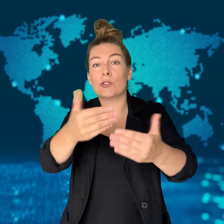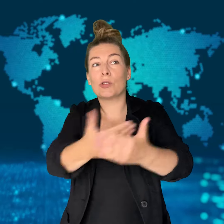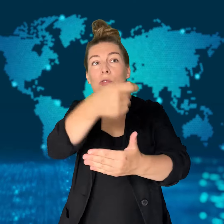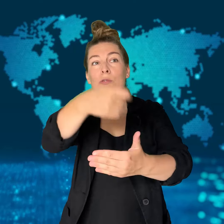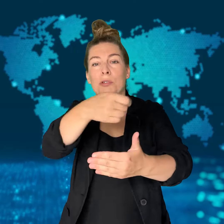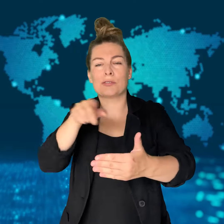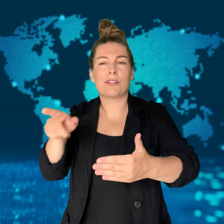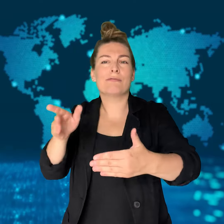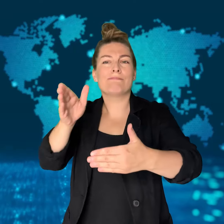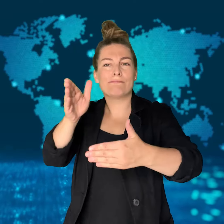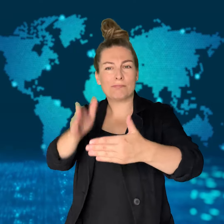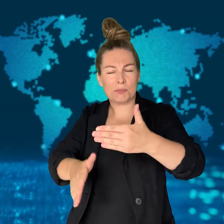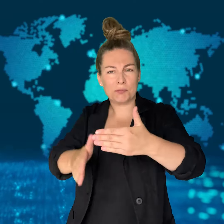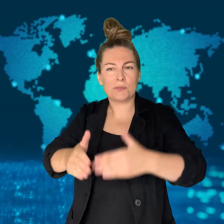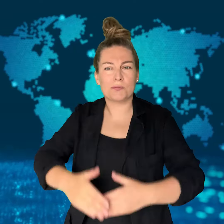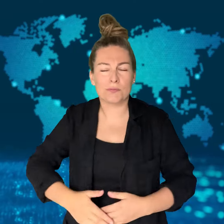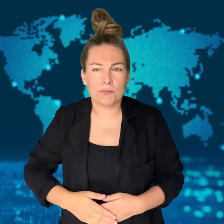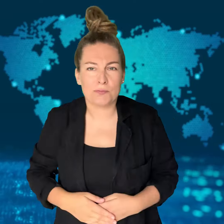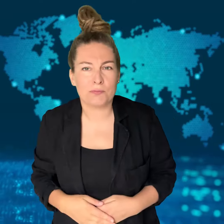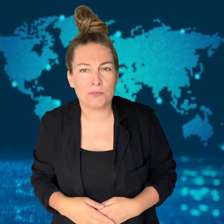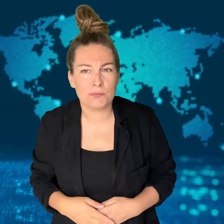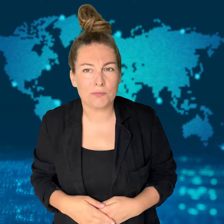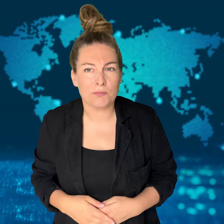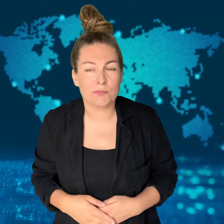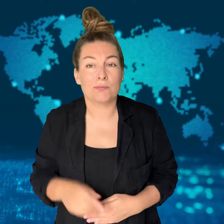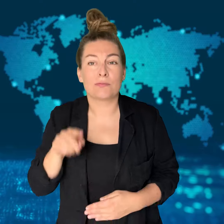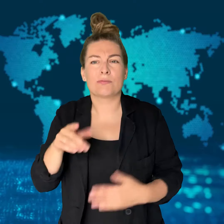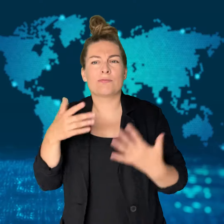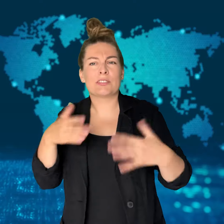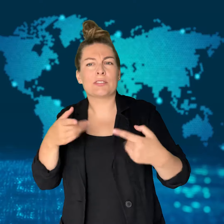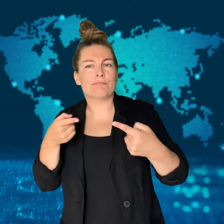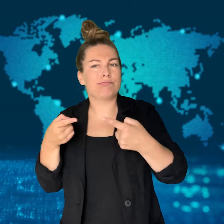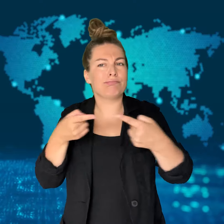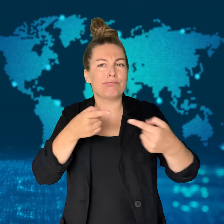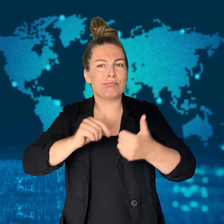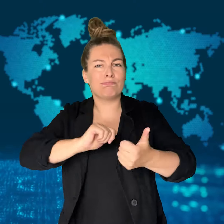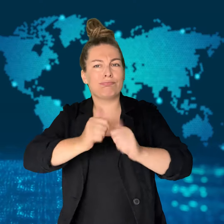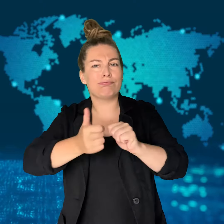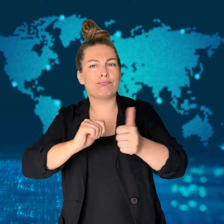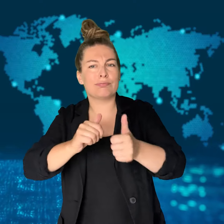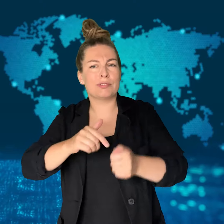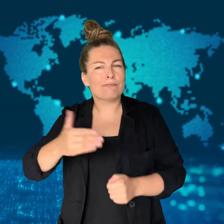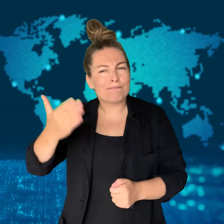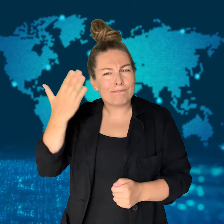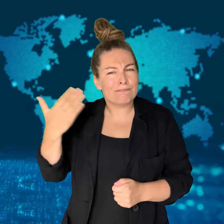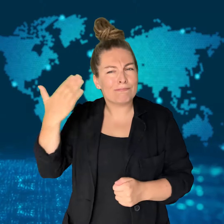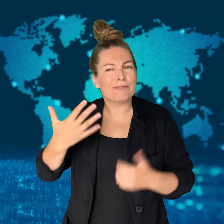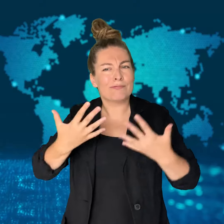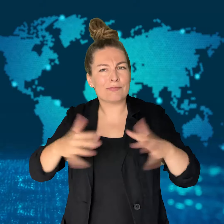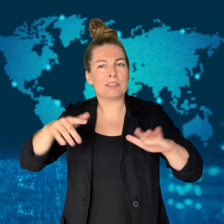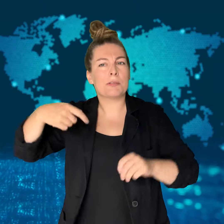the remainder of his term.